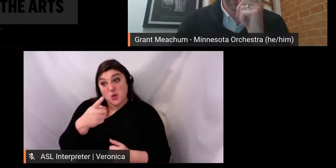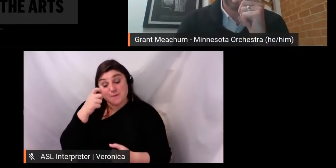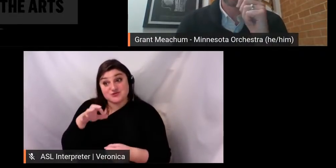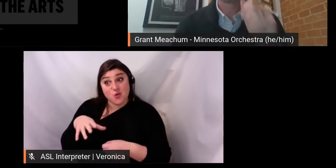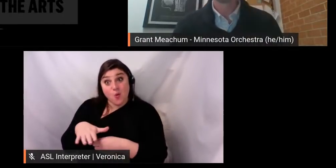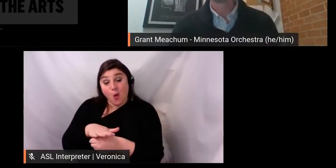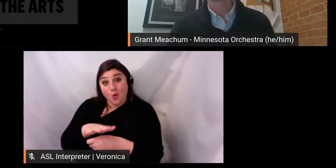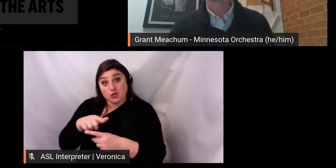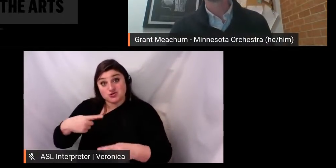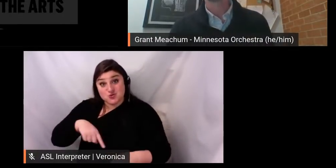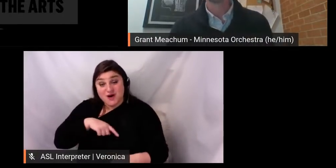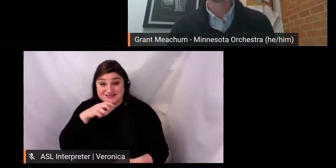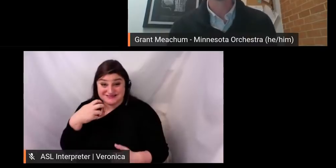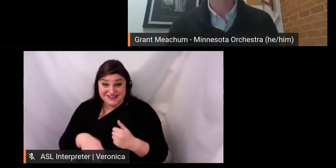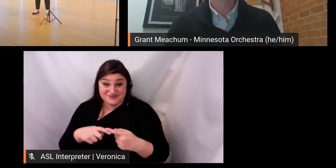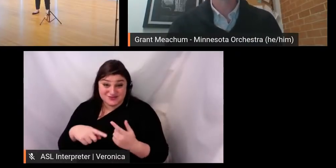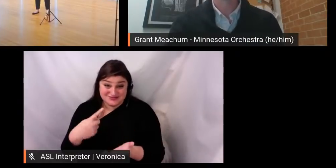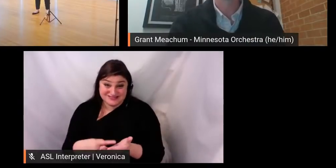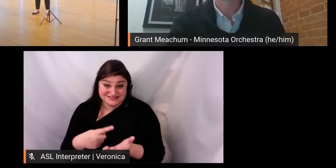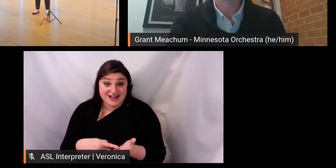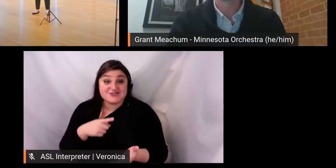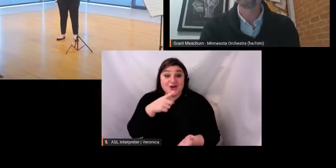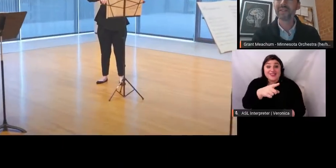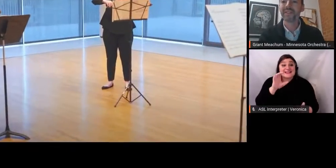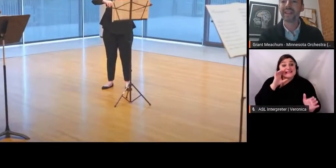What you're going to see on screen here are images from our musical response